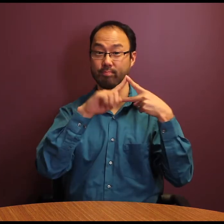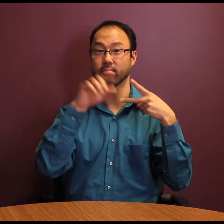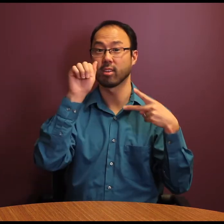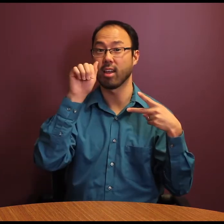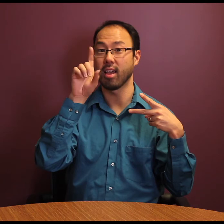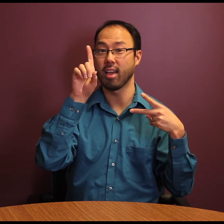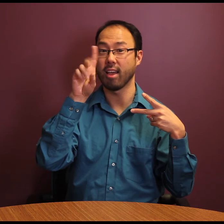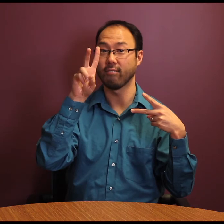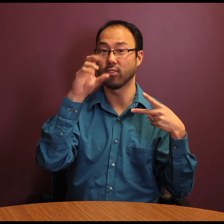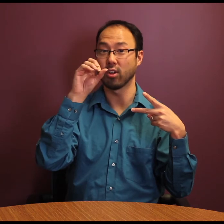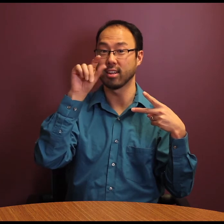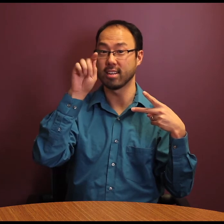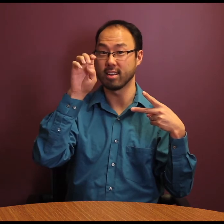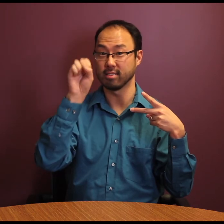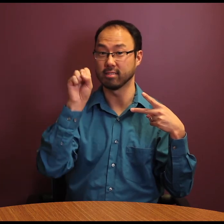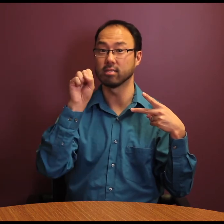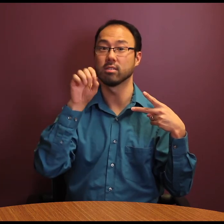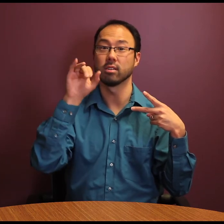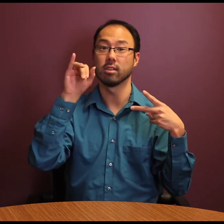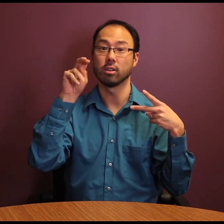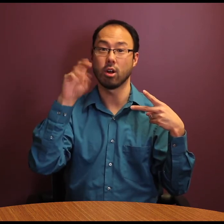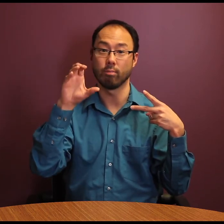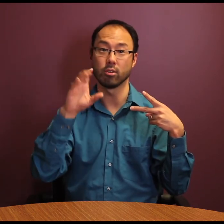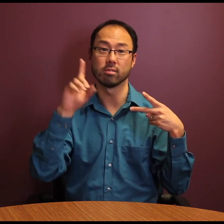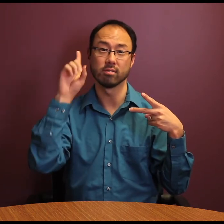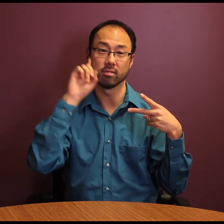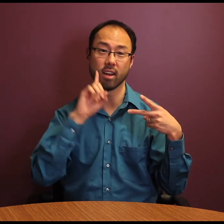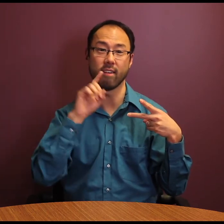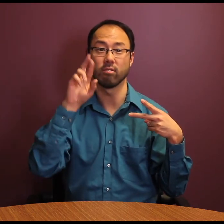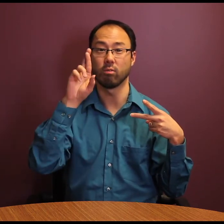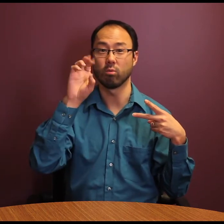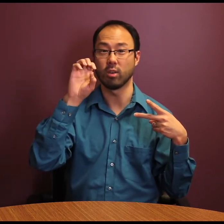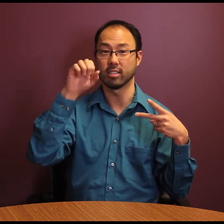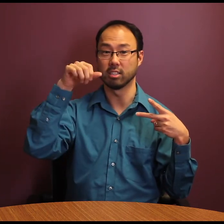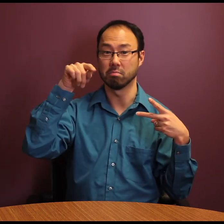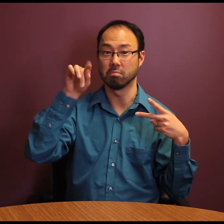Thank you, Advocates, Inc. Deaf Respite Program for the team’s professionalism, exemplary